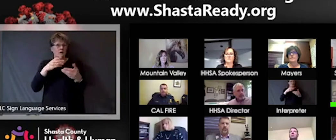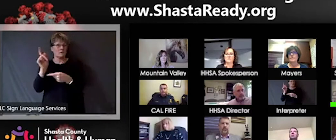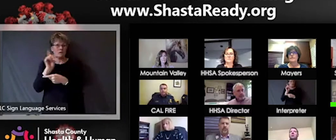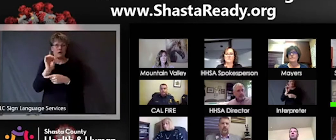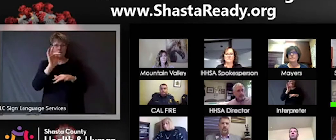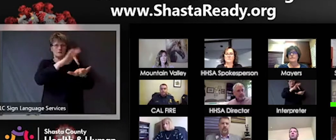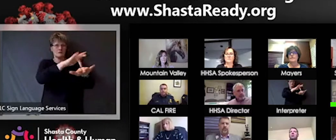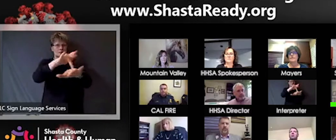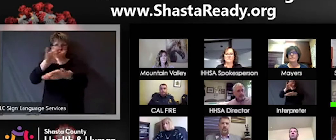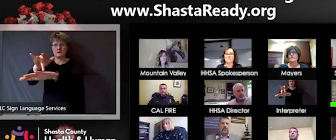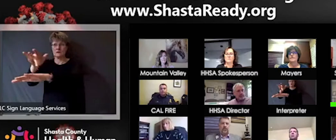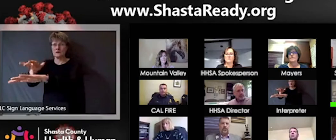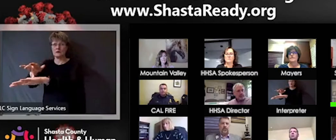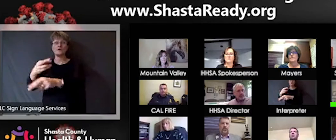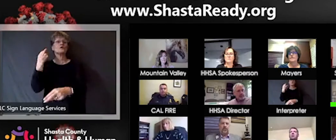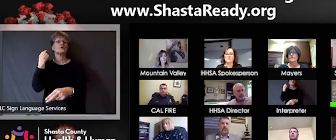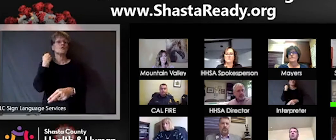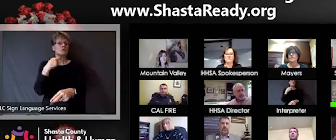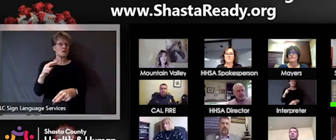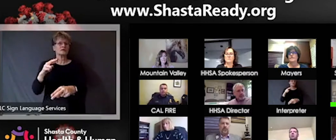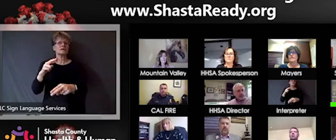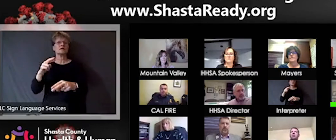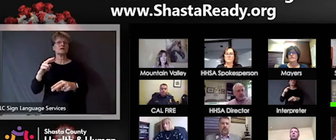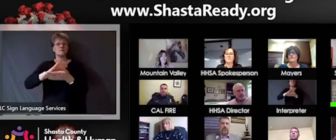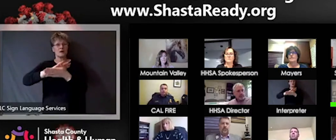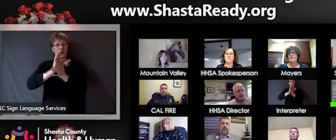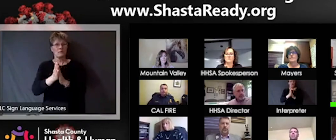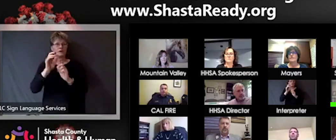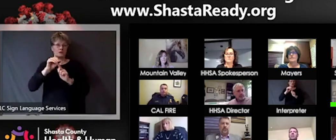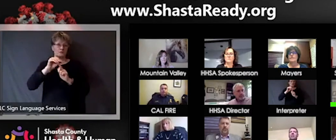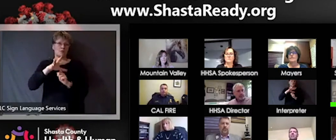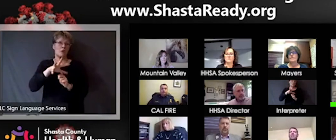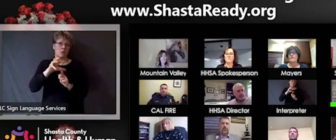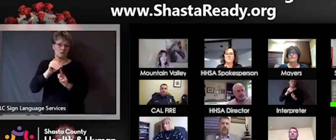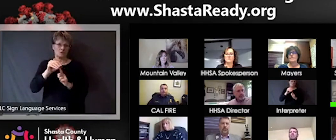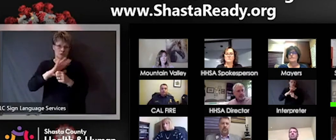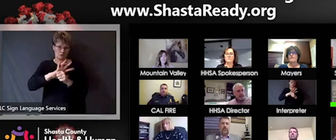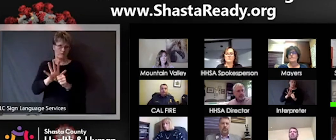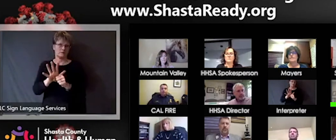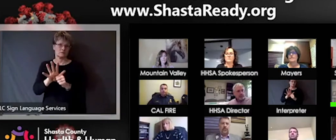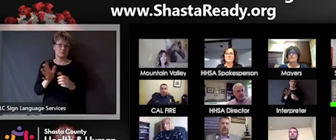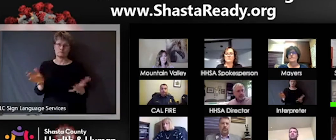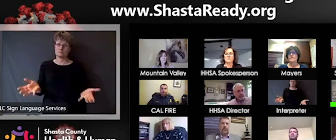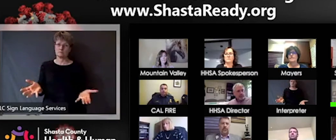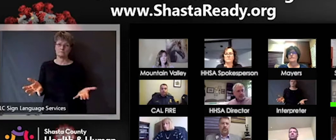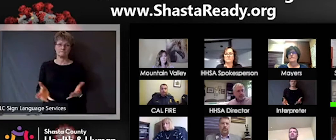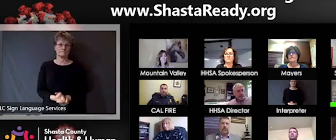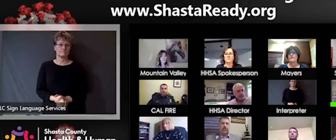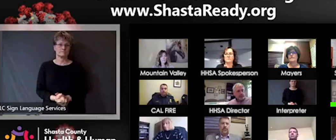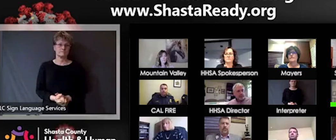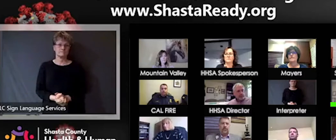of exposure. You can't - you can't - just - you can't - I'm worried